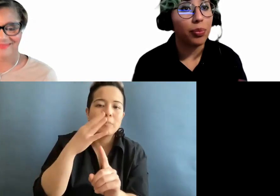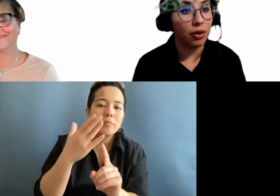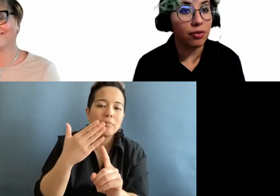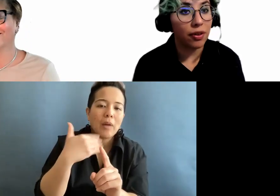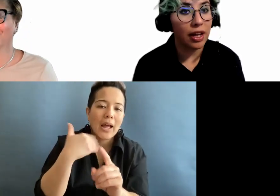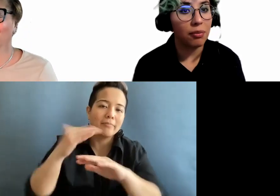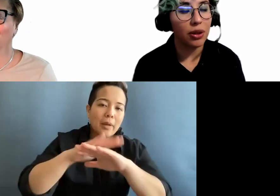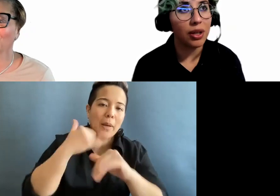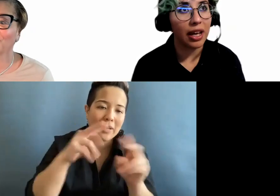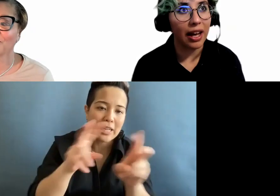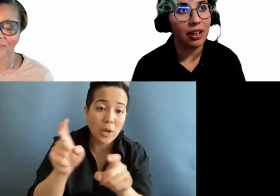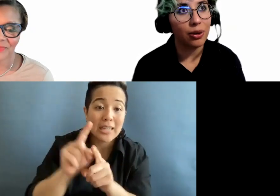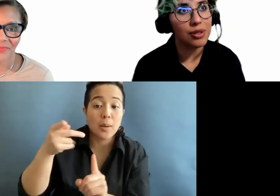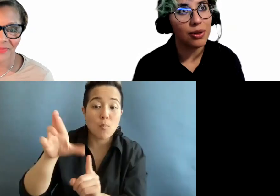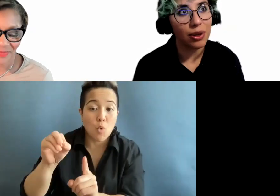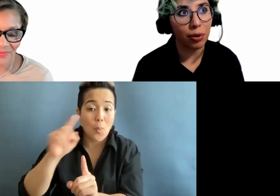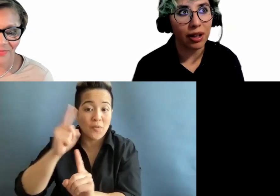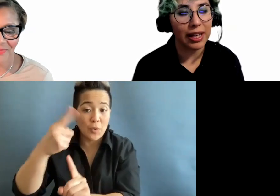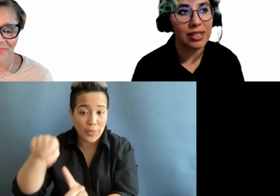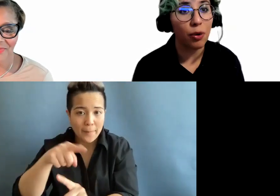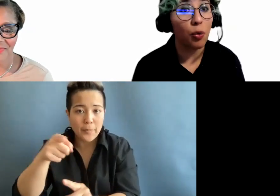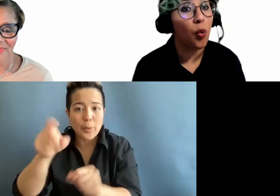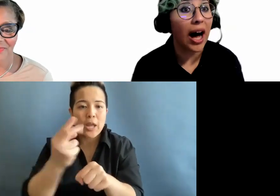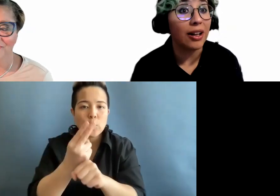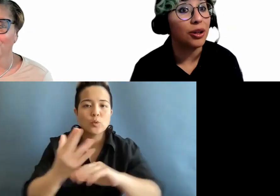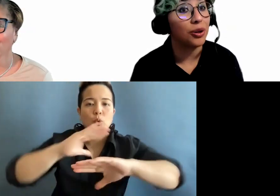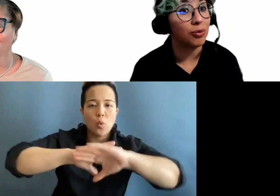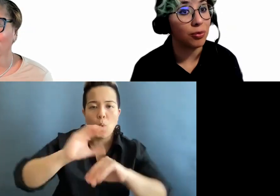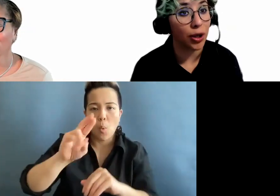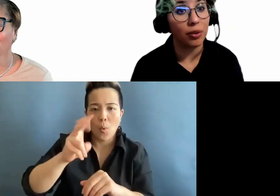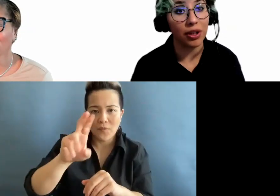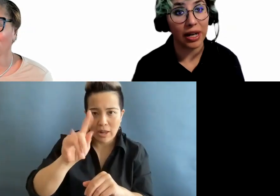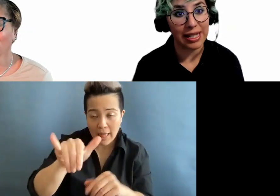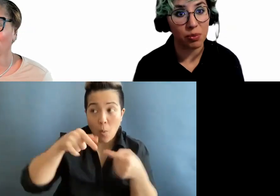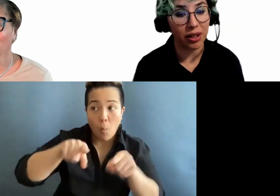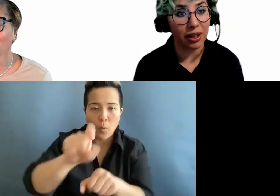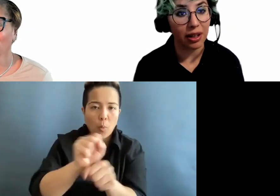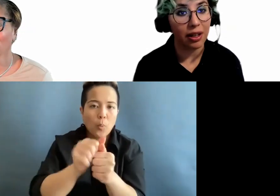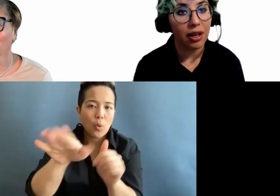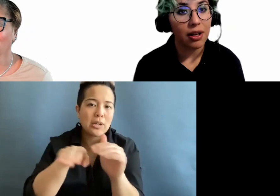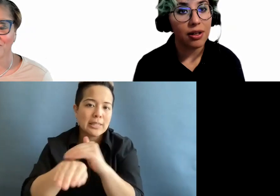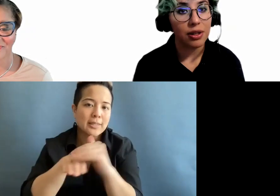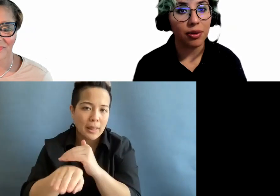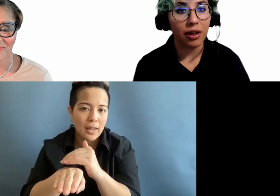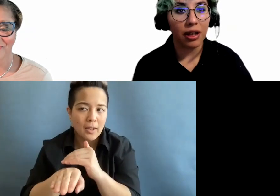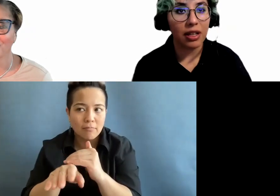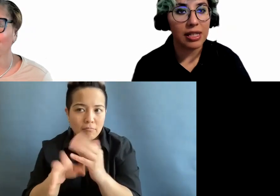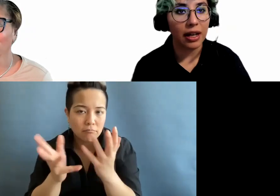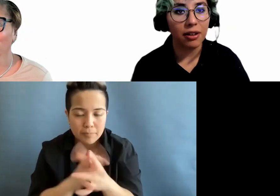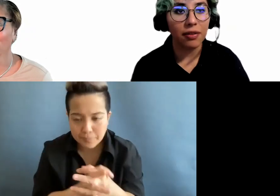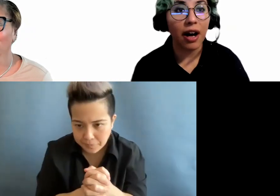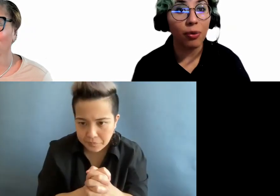pro for them, you can use your over less while working with your accessibility. It's kind of